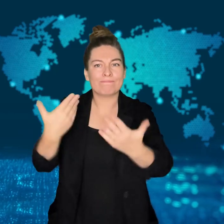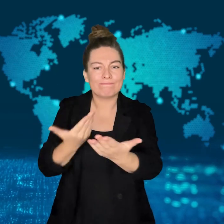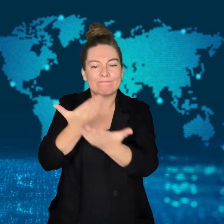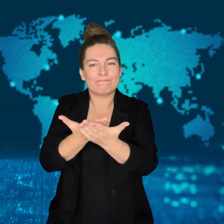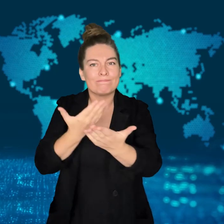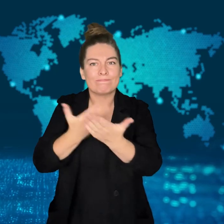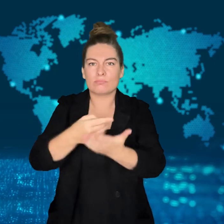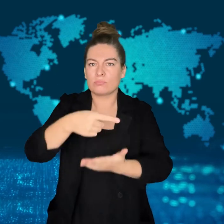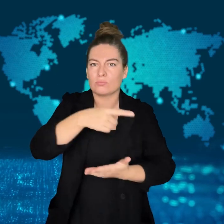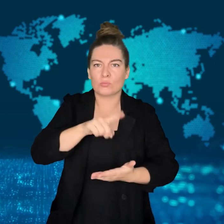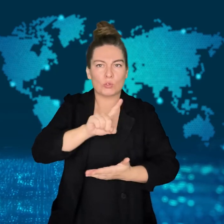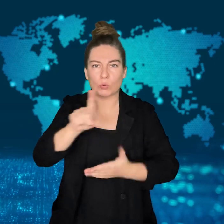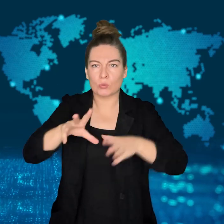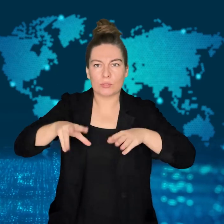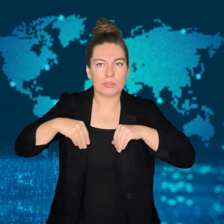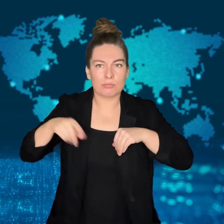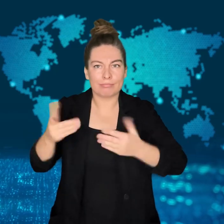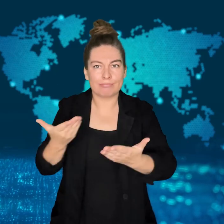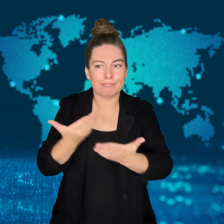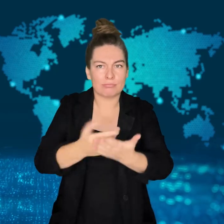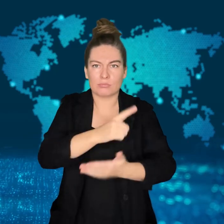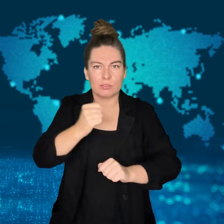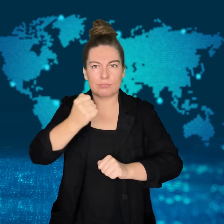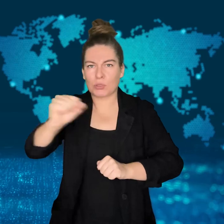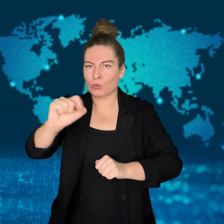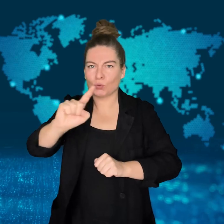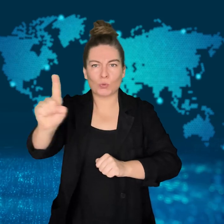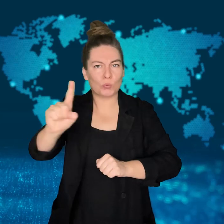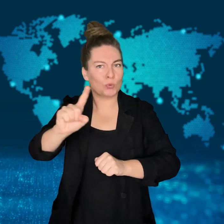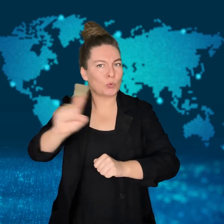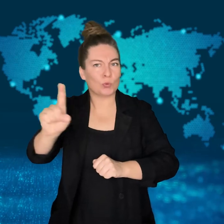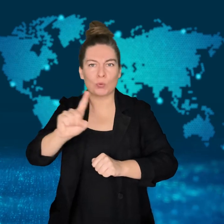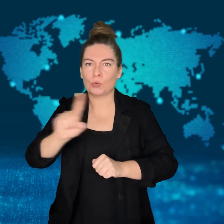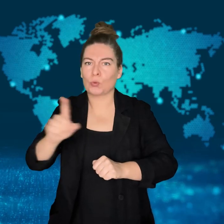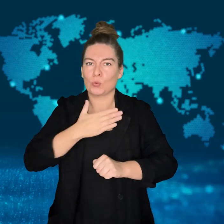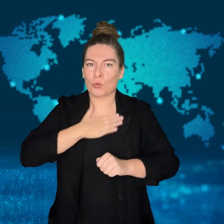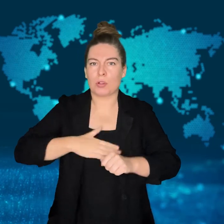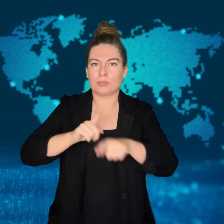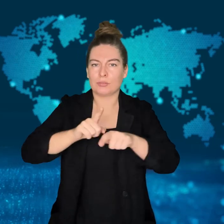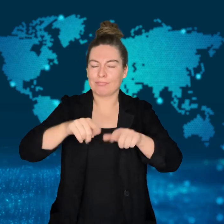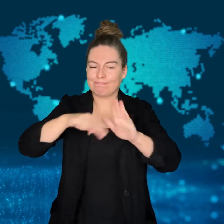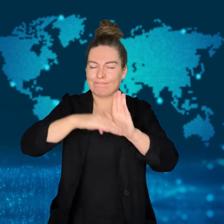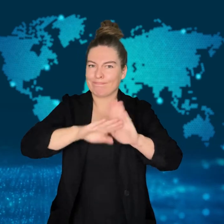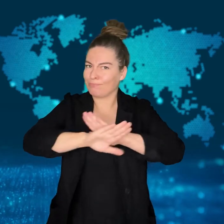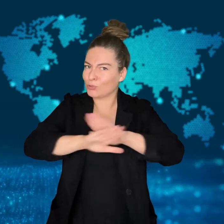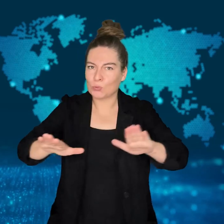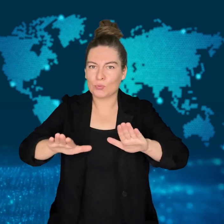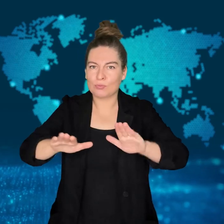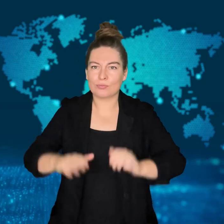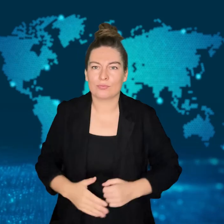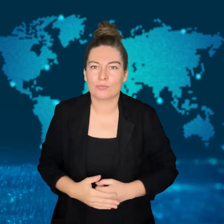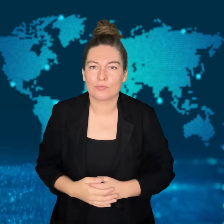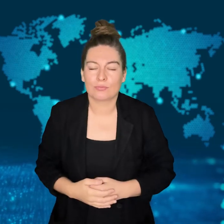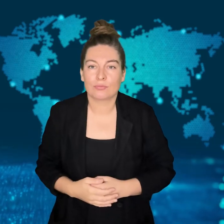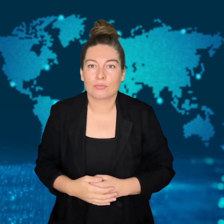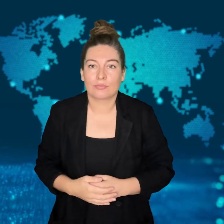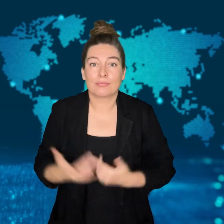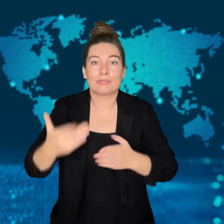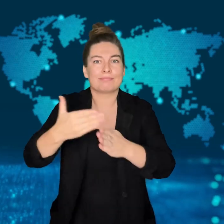They pledged allegiance to their descendants and the Treaty